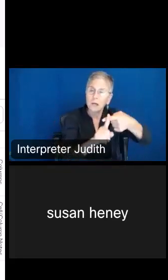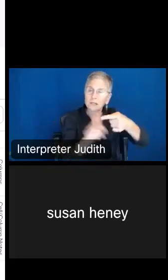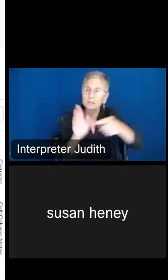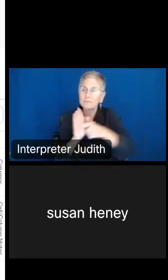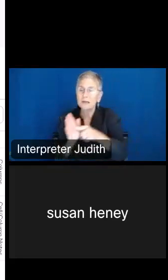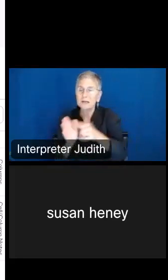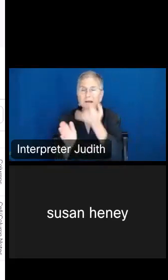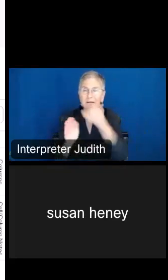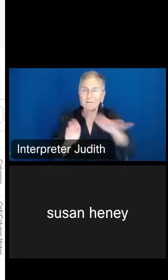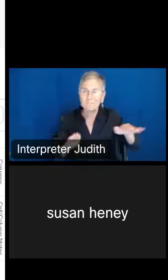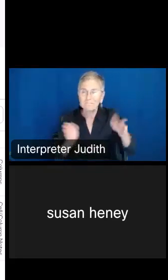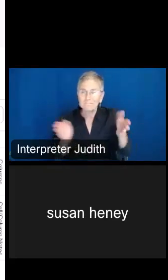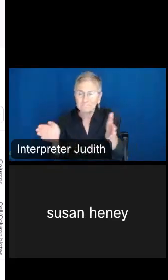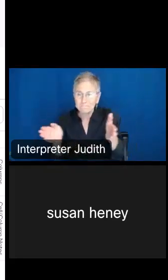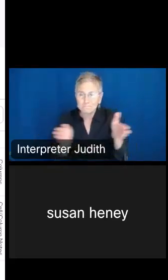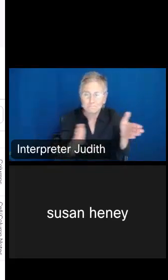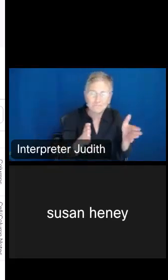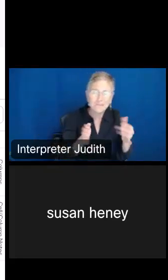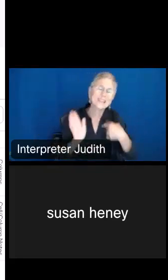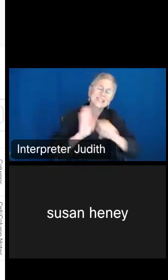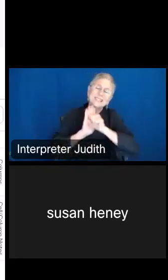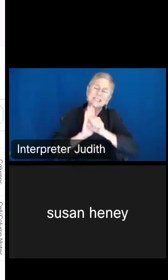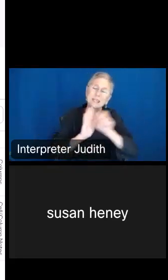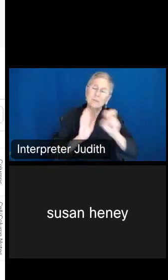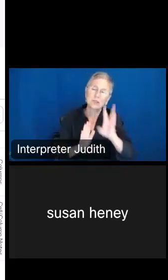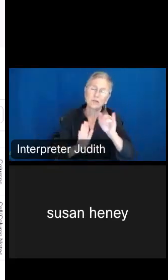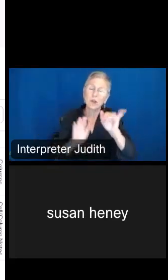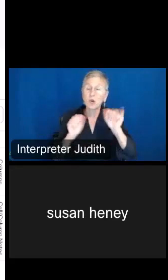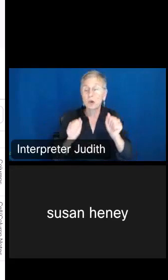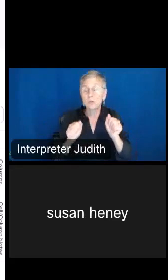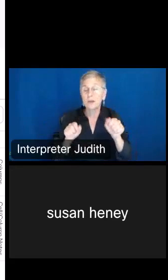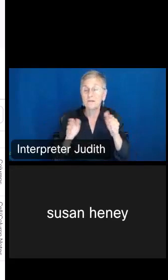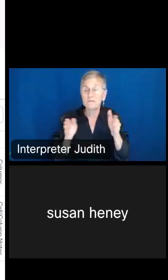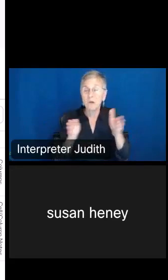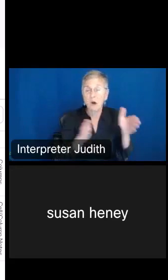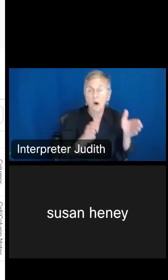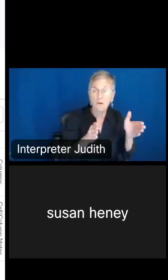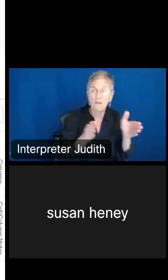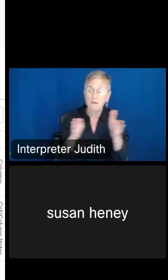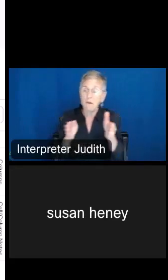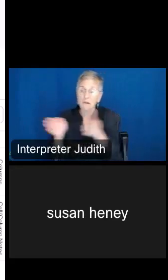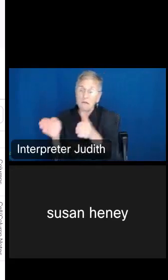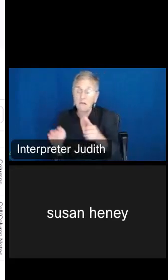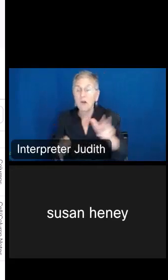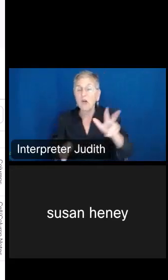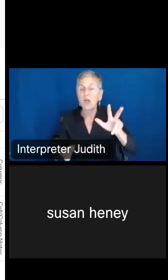know, this is a sample survey so we could be off plus or minus 328 people for this specific